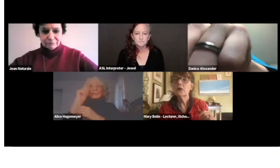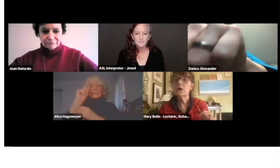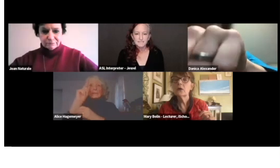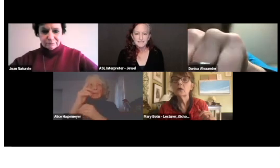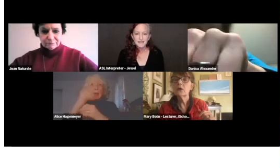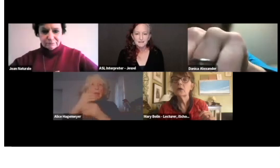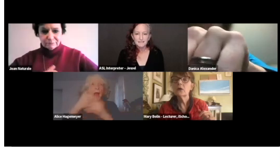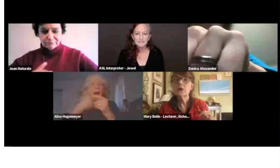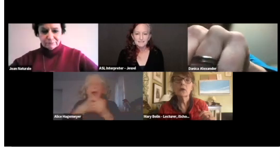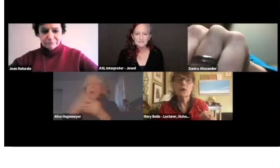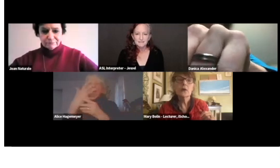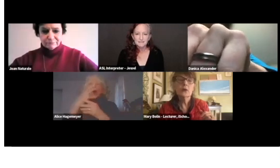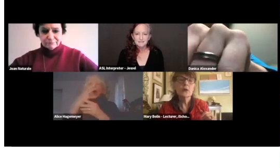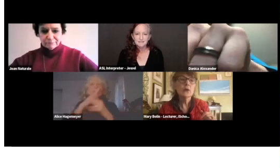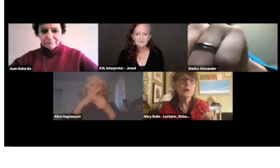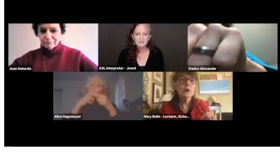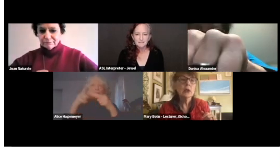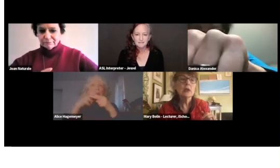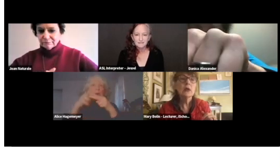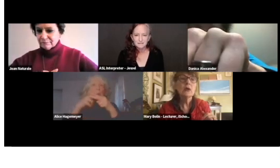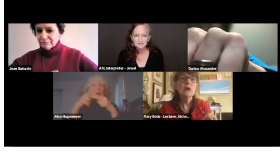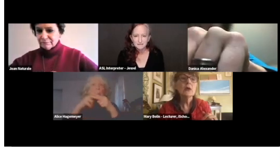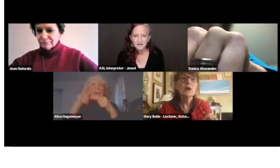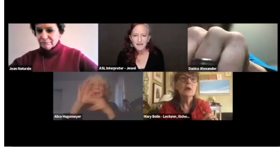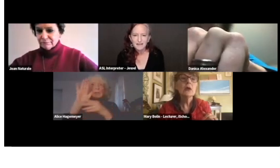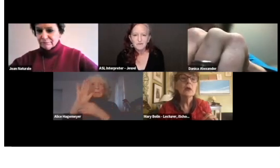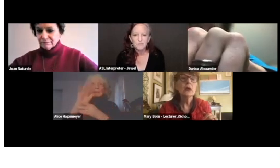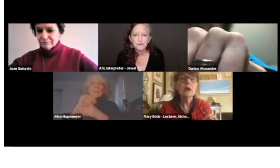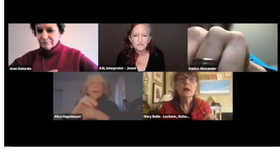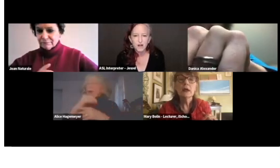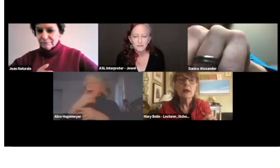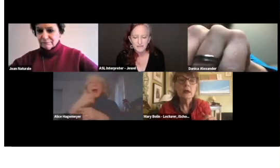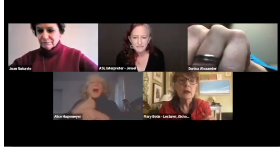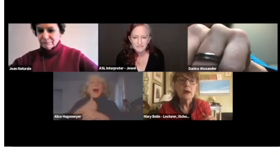This is Alice. I have a brief comment.